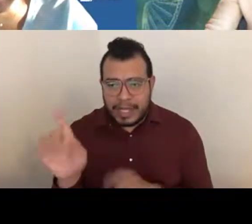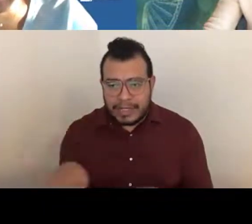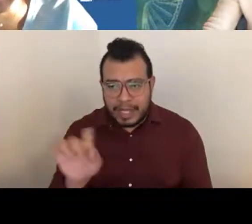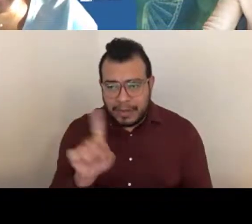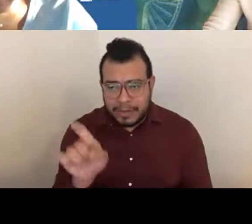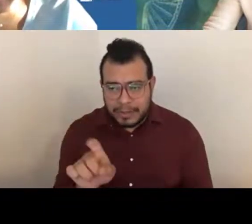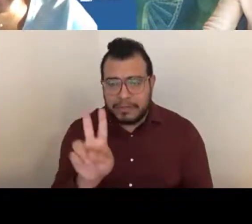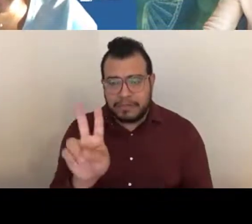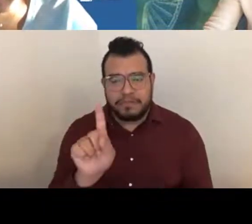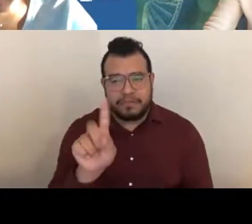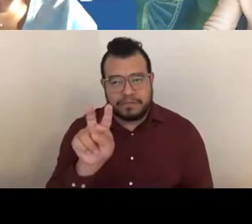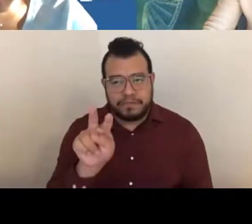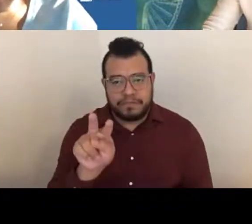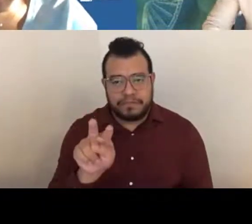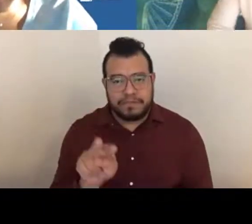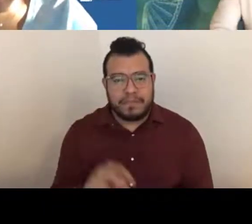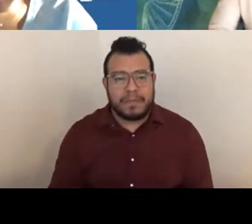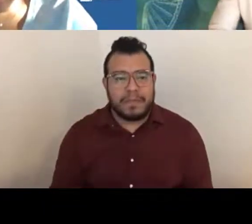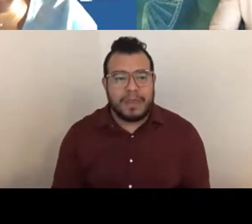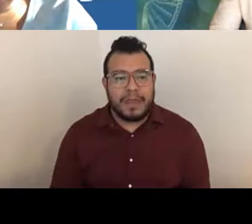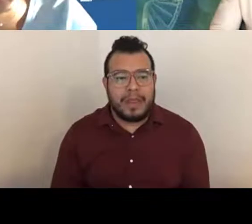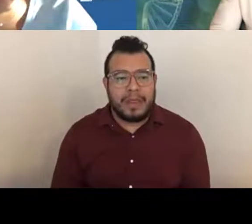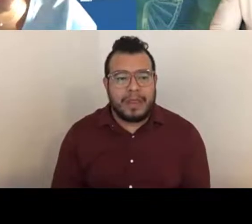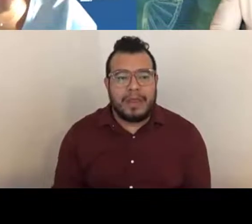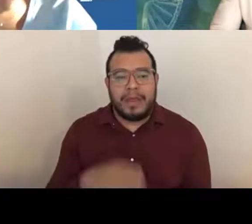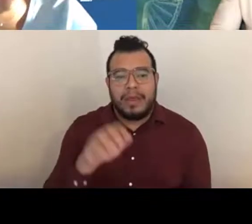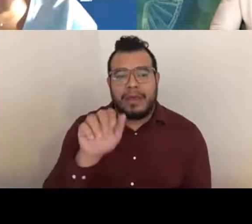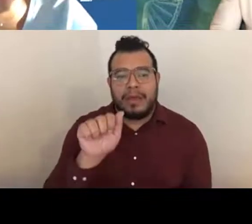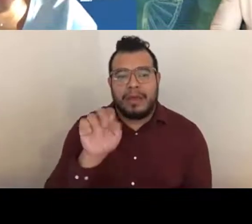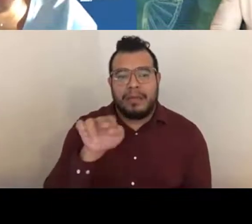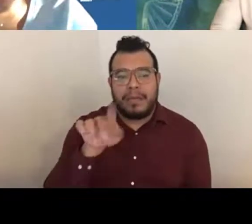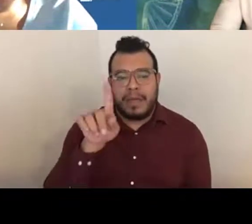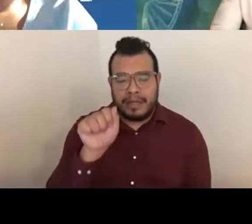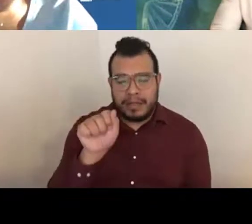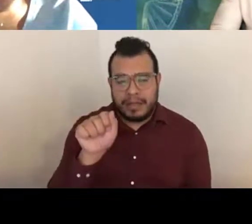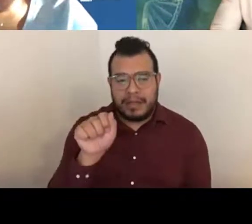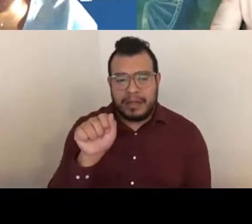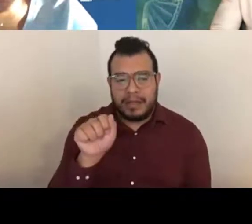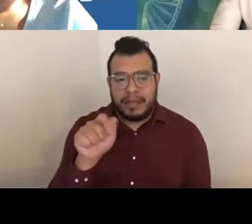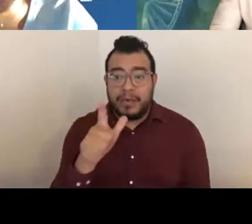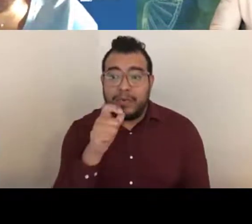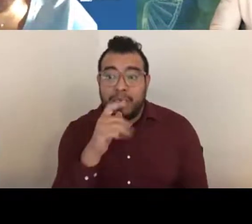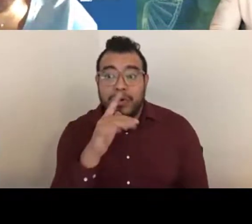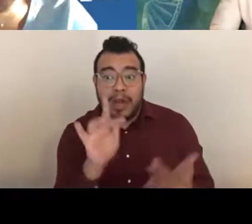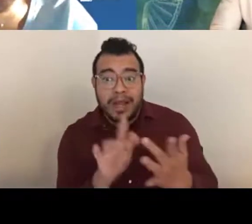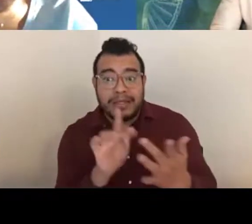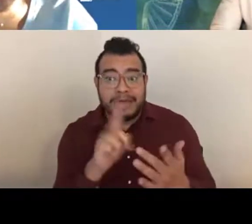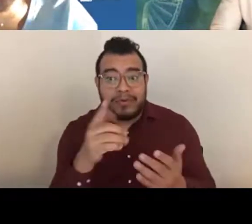Amanda Melillo: I can answer another. April Harrison: Okay, go ahead. Amanda Melillo: So this is who do I contact for the next step for an application